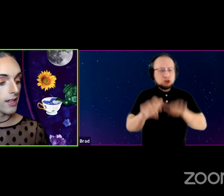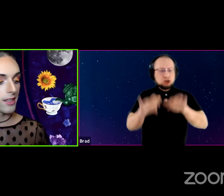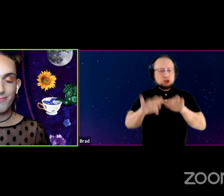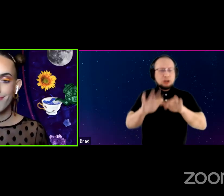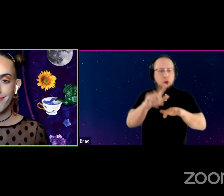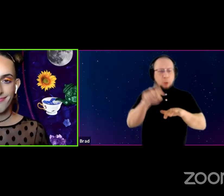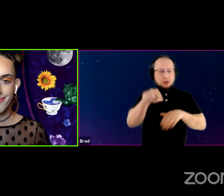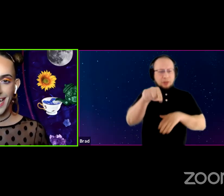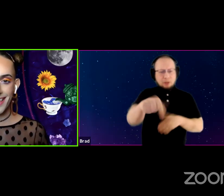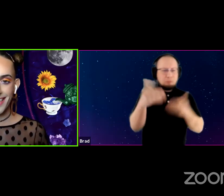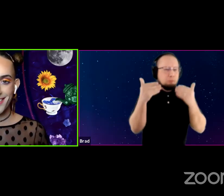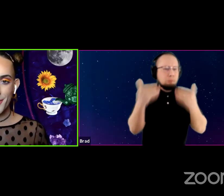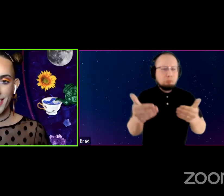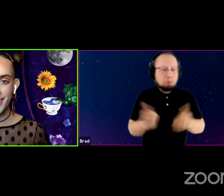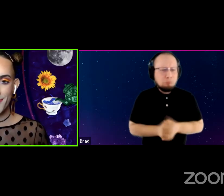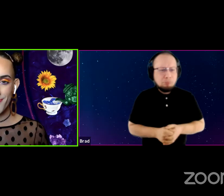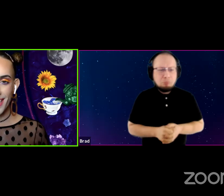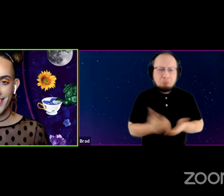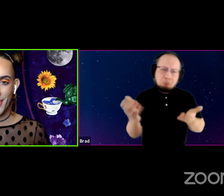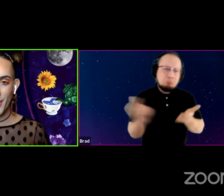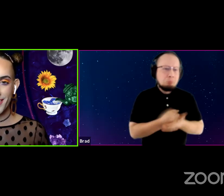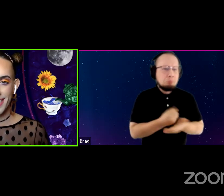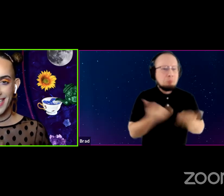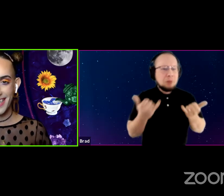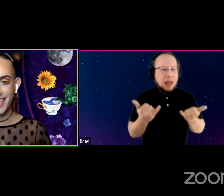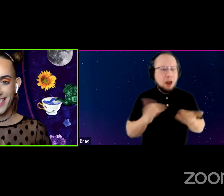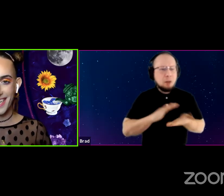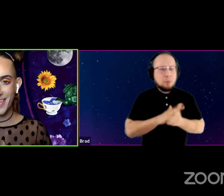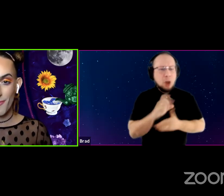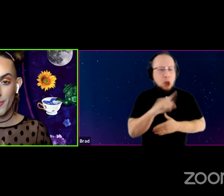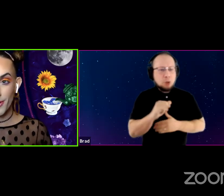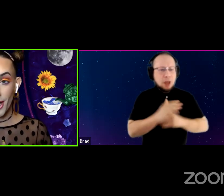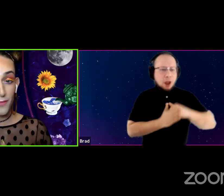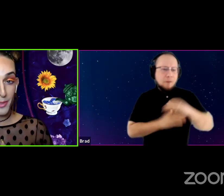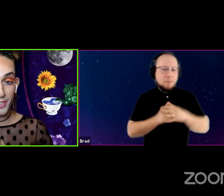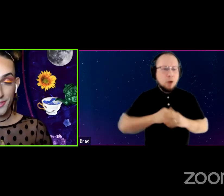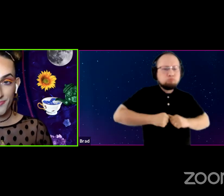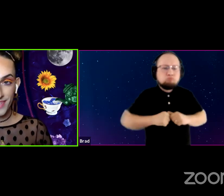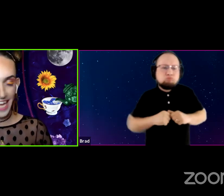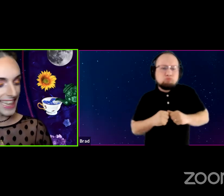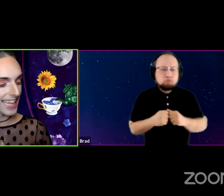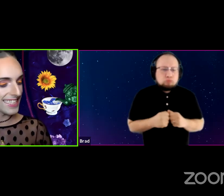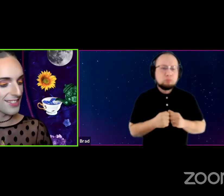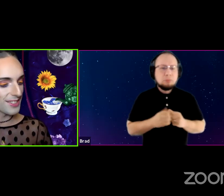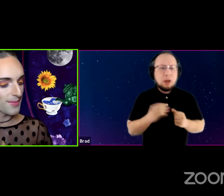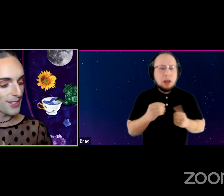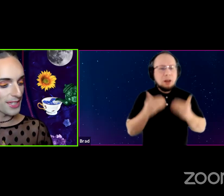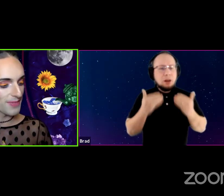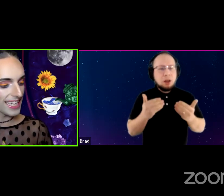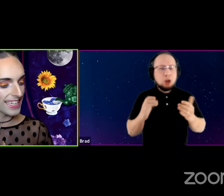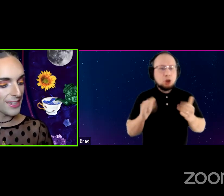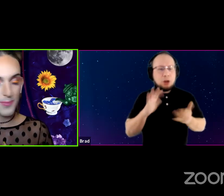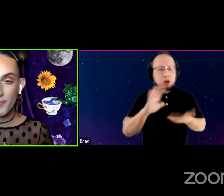And let's do it, let's get cozy. Let's get comfortable, comfortable and let's do some dreaming.